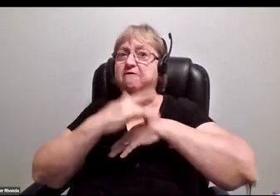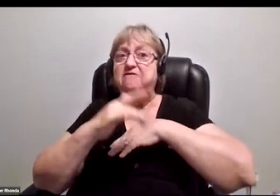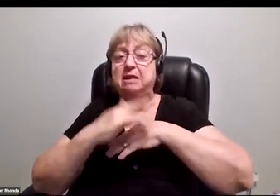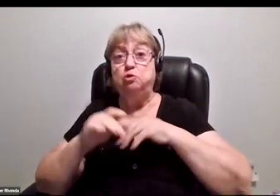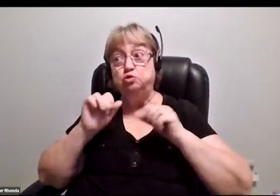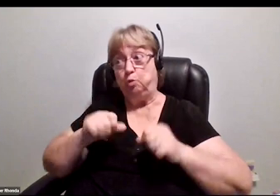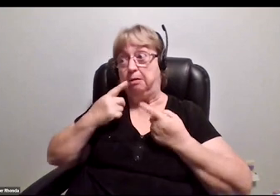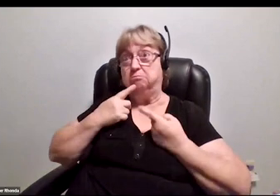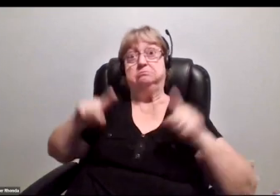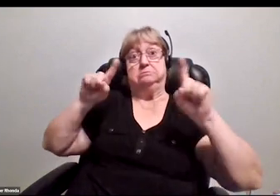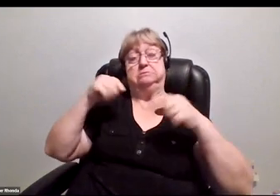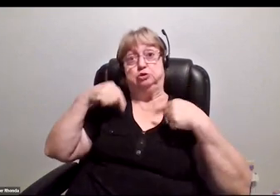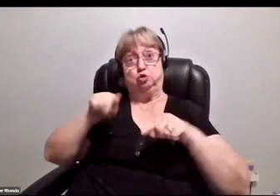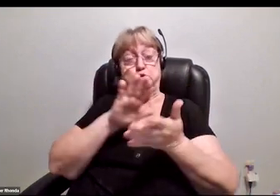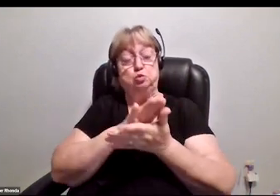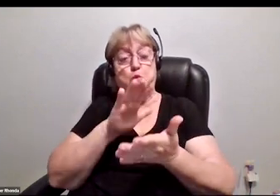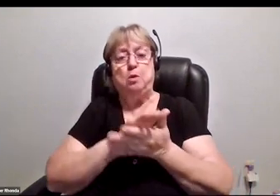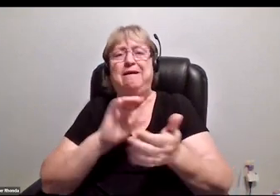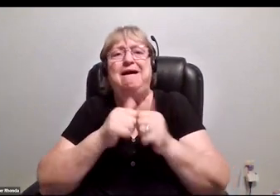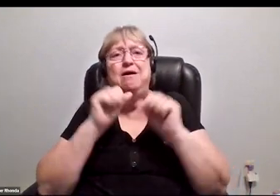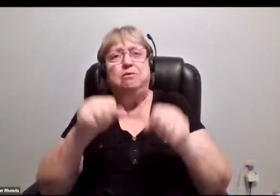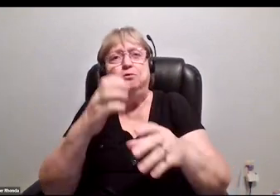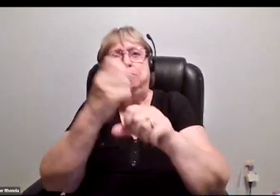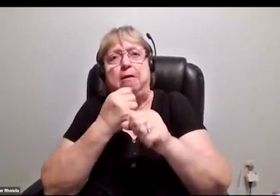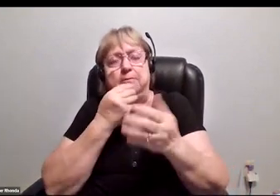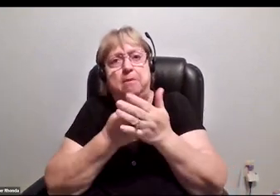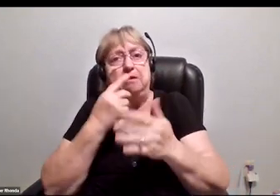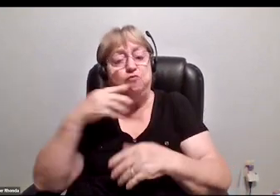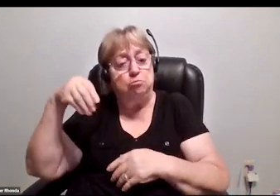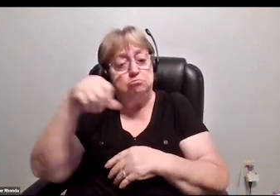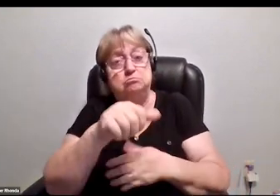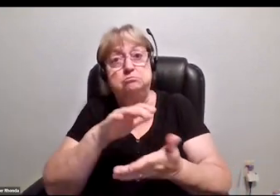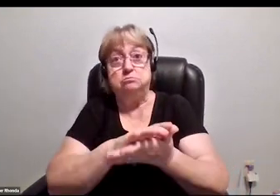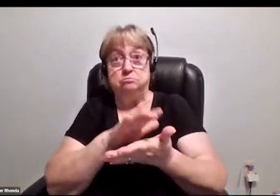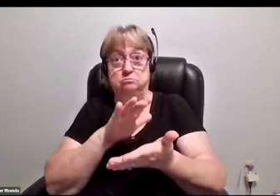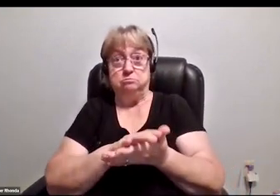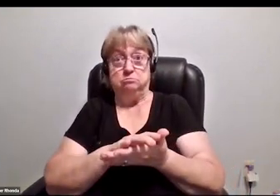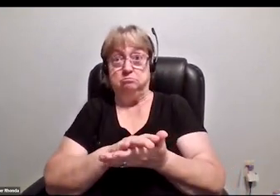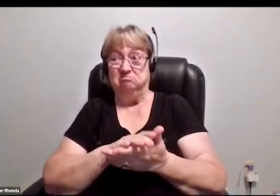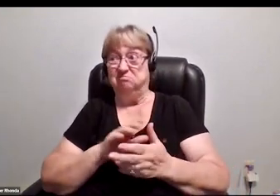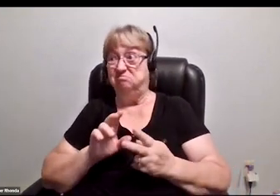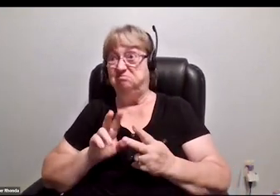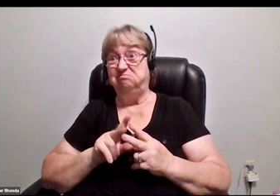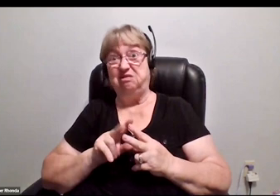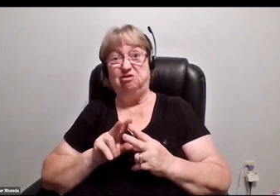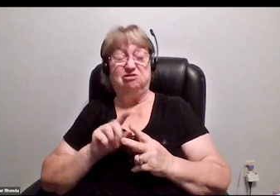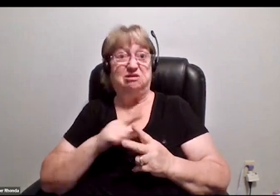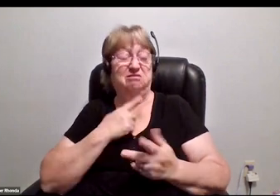and how folks can get the money to pay for school, whether it be student federal loans,